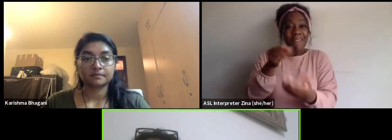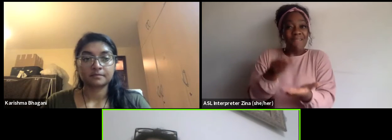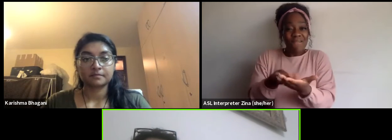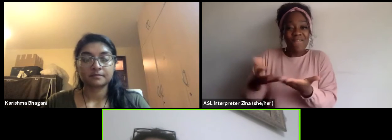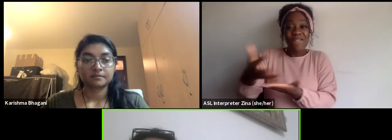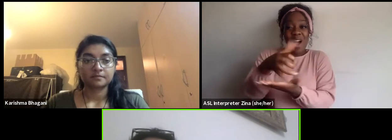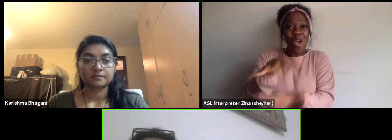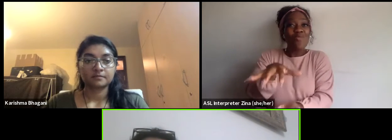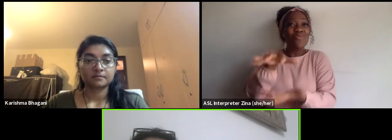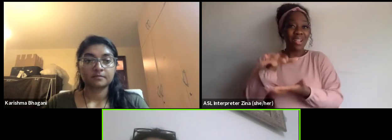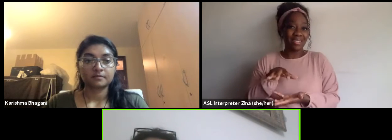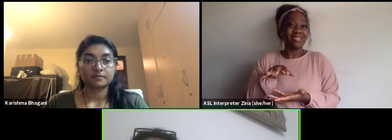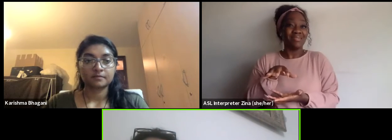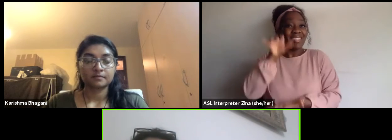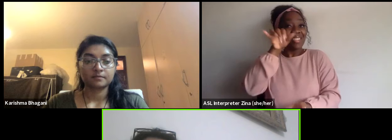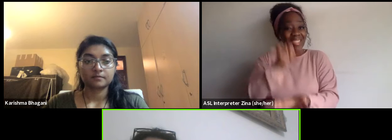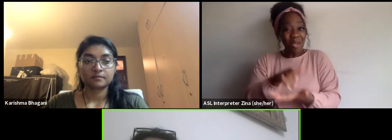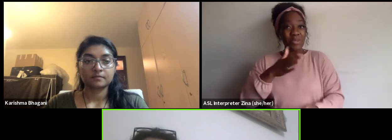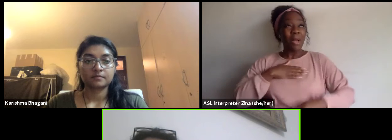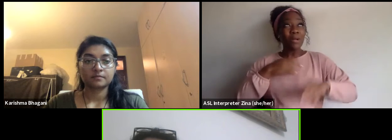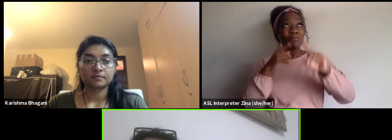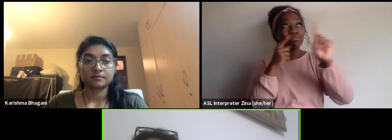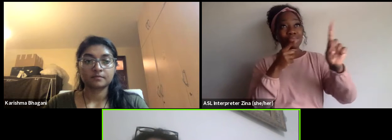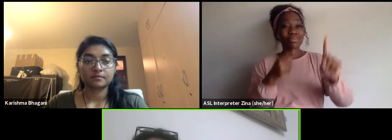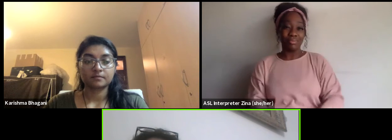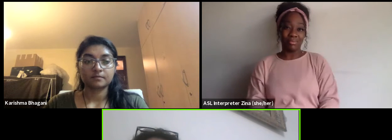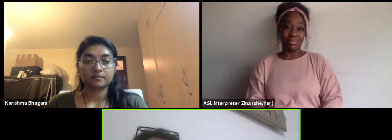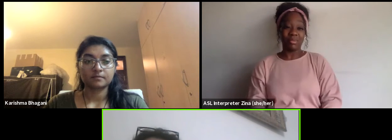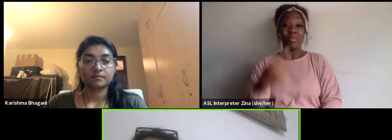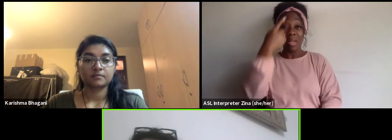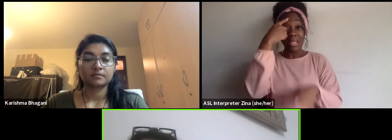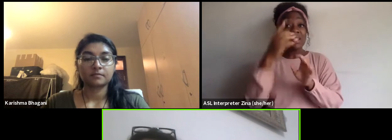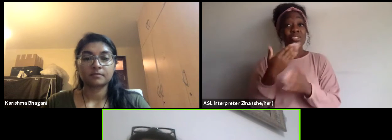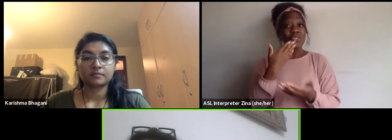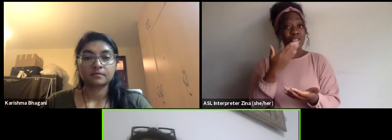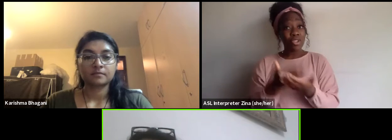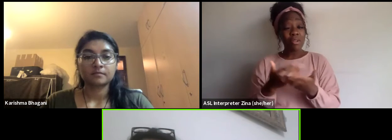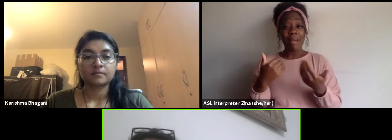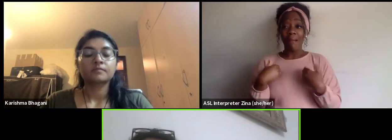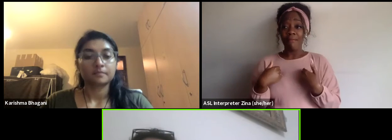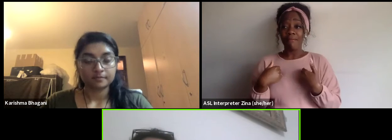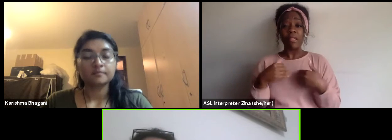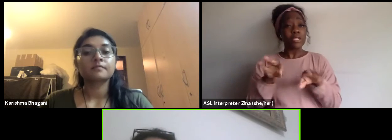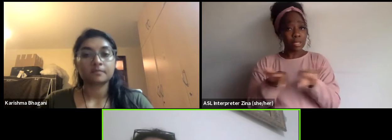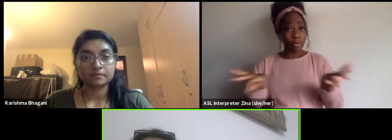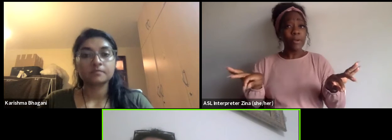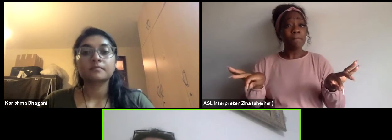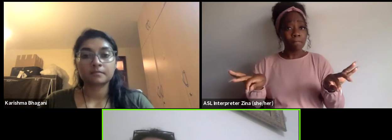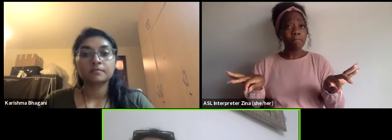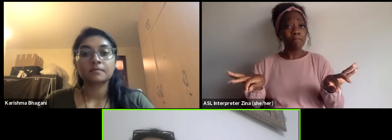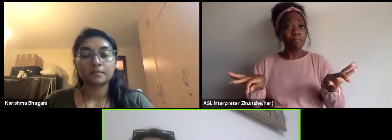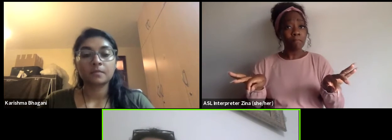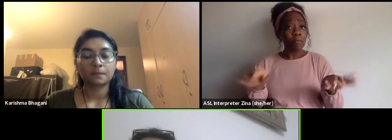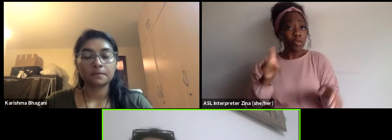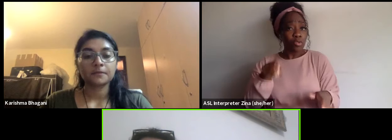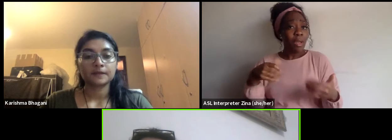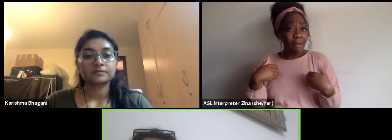So I think it's good to have one first diploma because I am not...